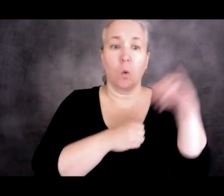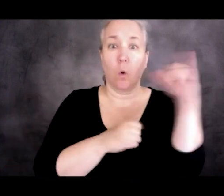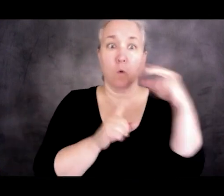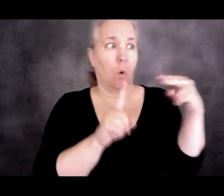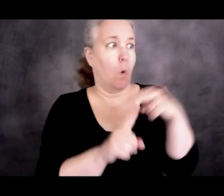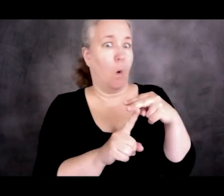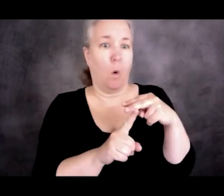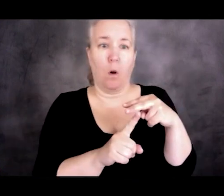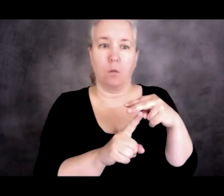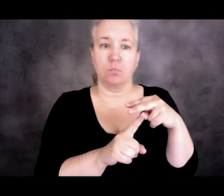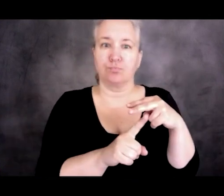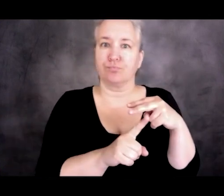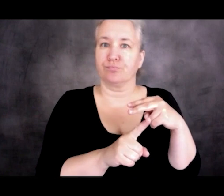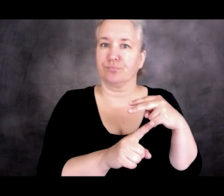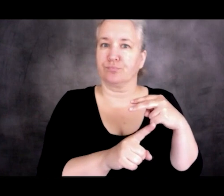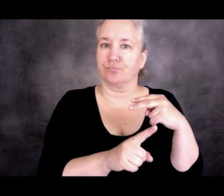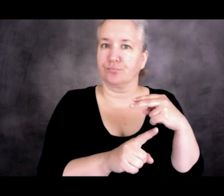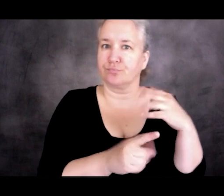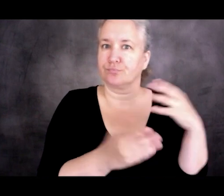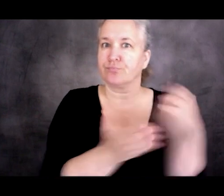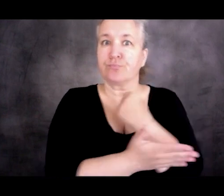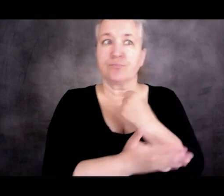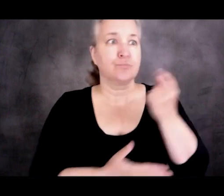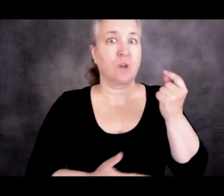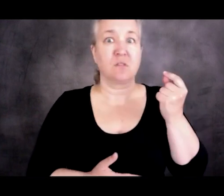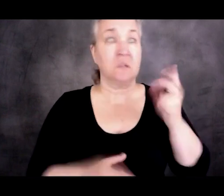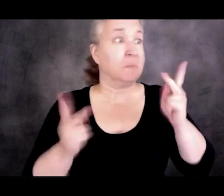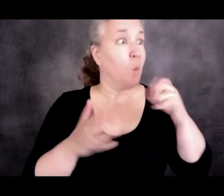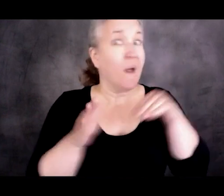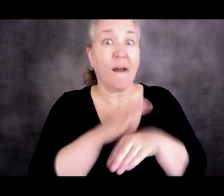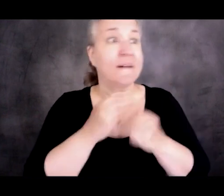to shut off, again, opportunities for asylum.